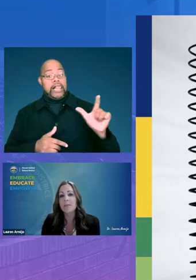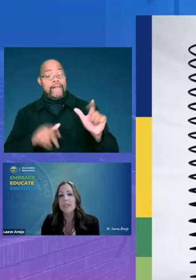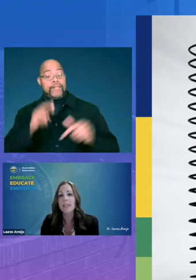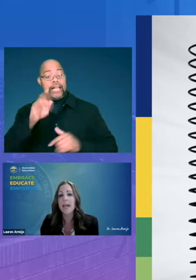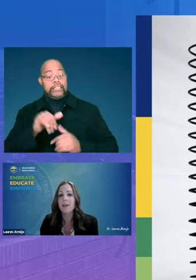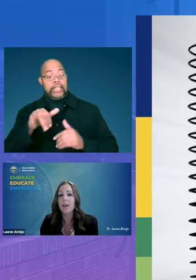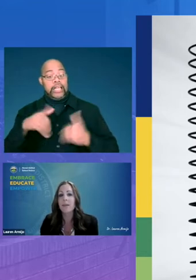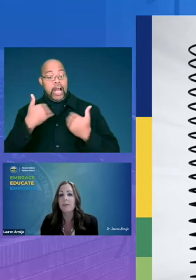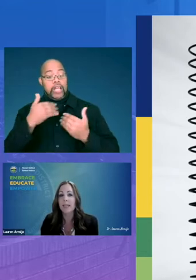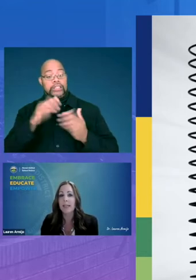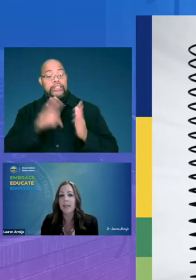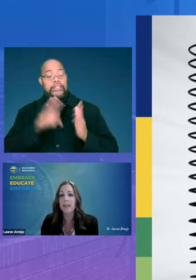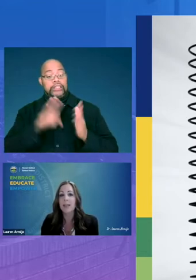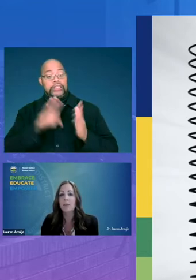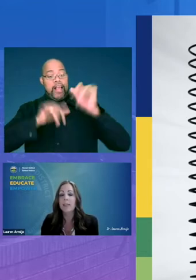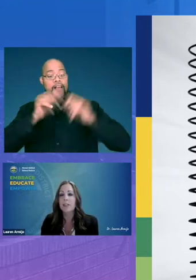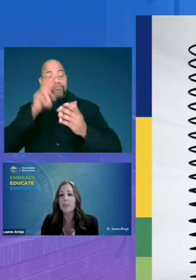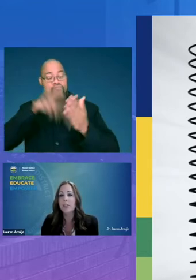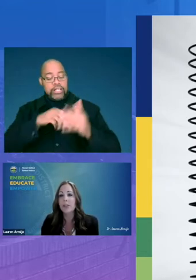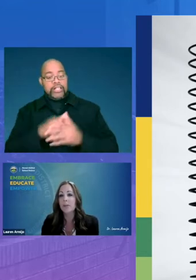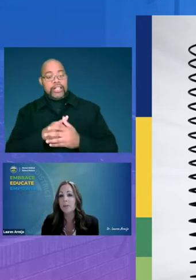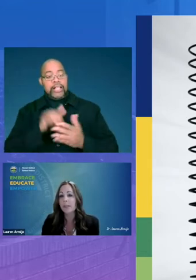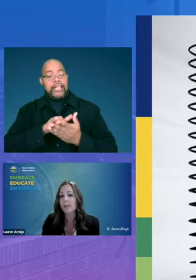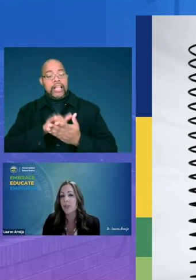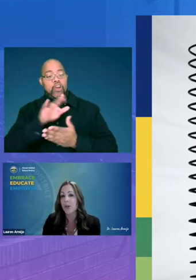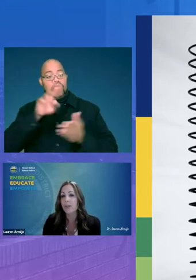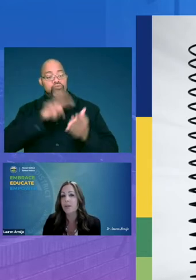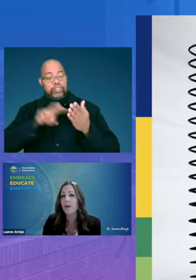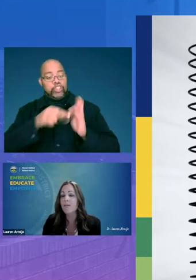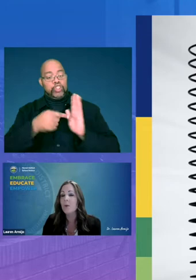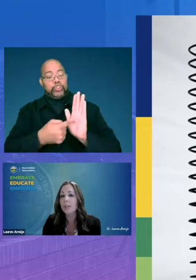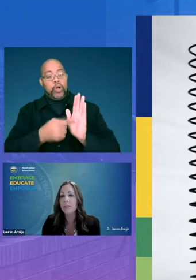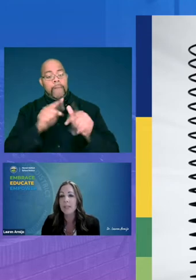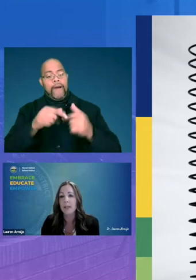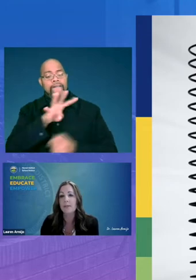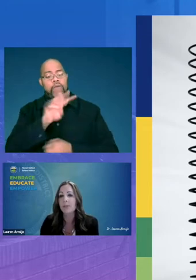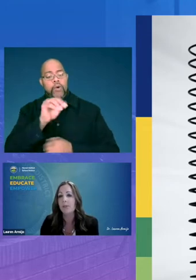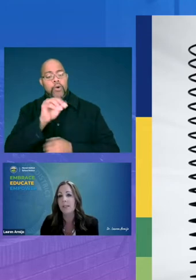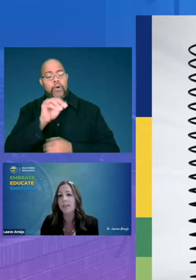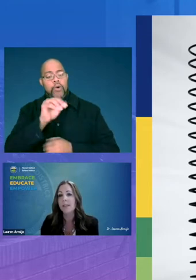the ladder of reading in which she her research showed that about 40 of students